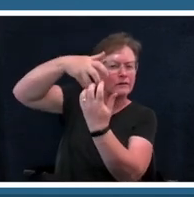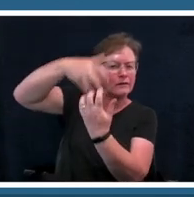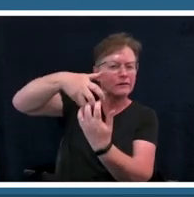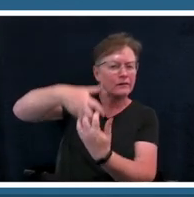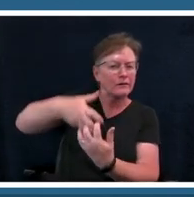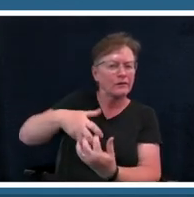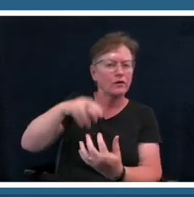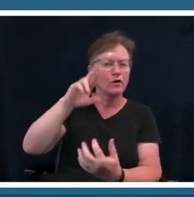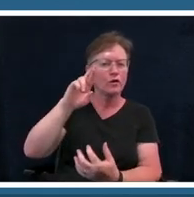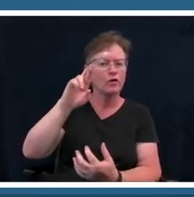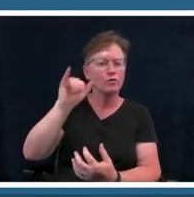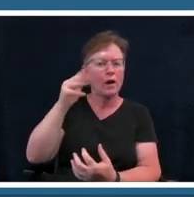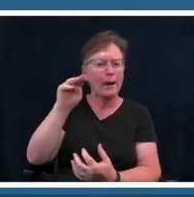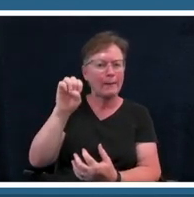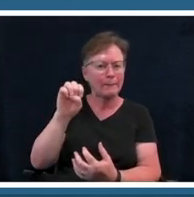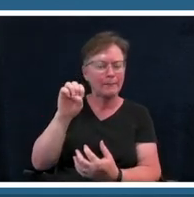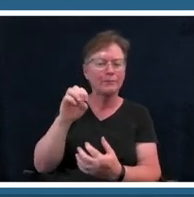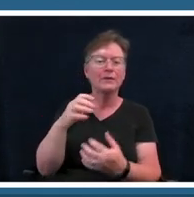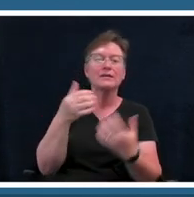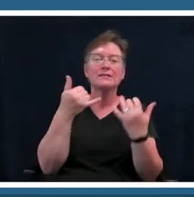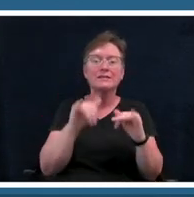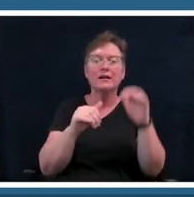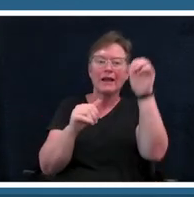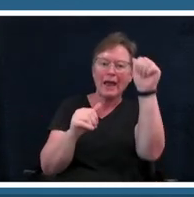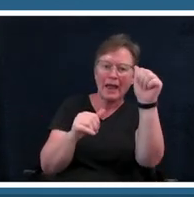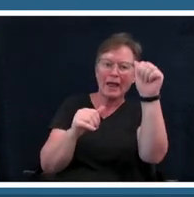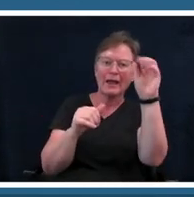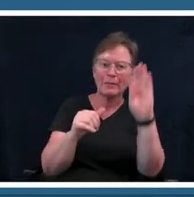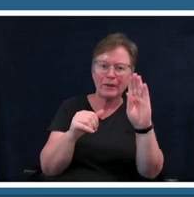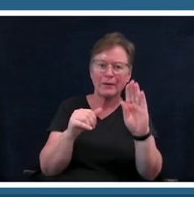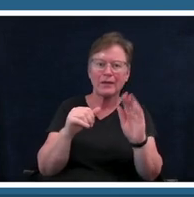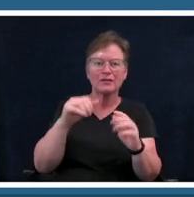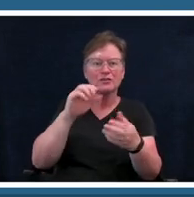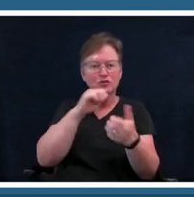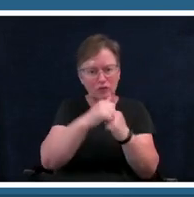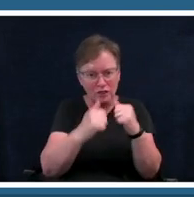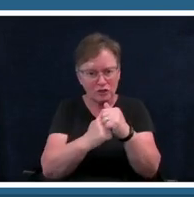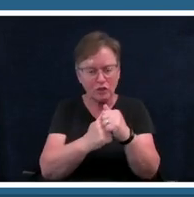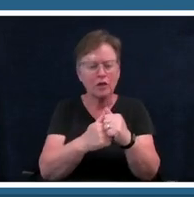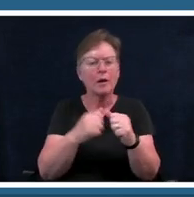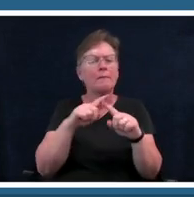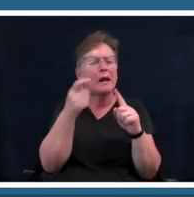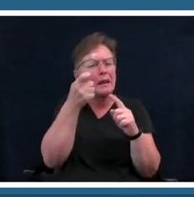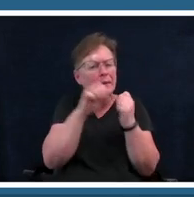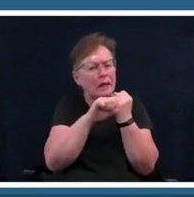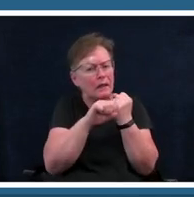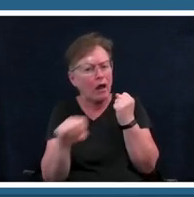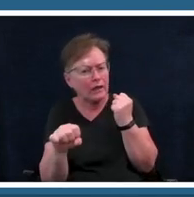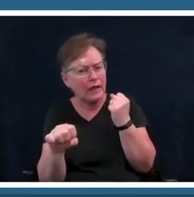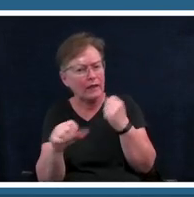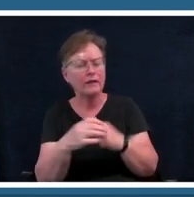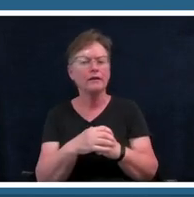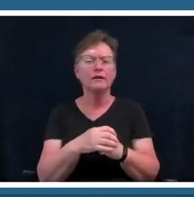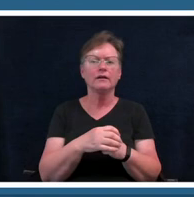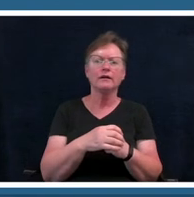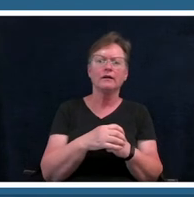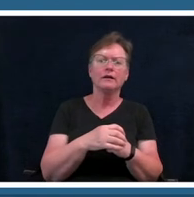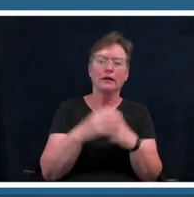structure happening even if it's a little bit more elongated so let's now